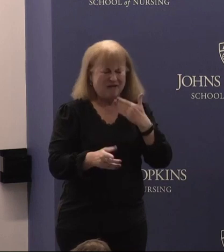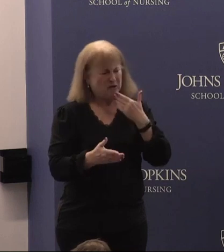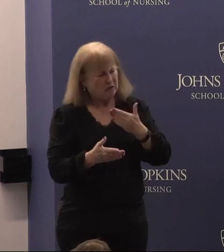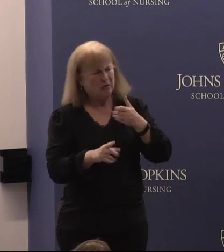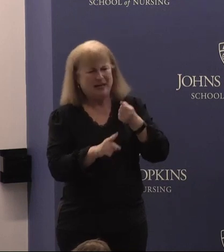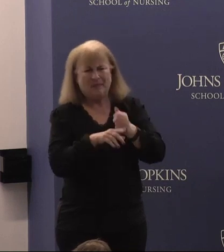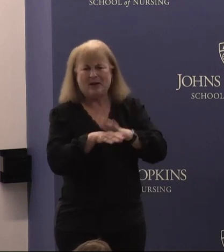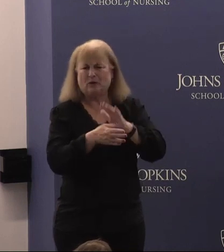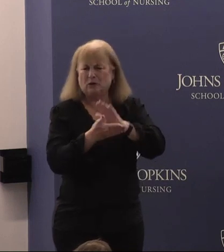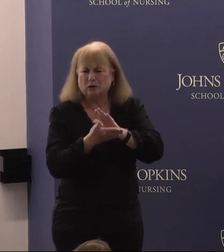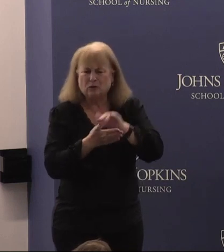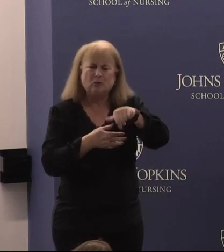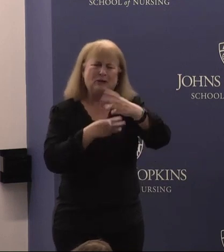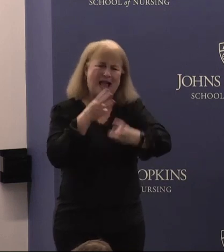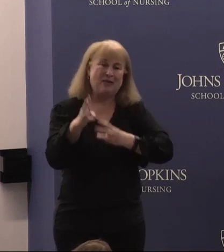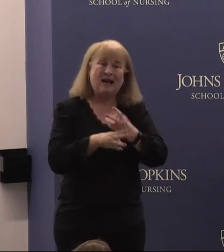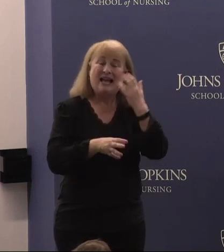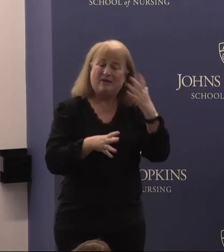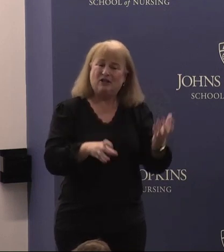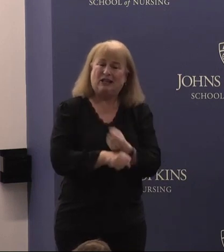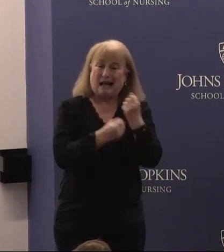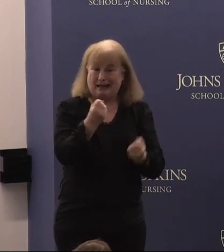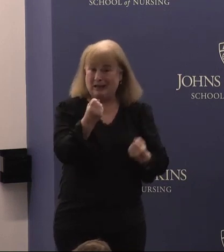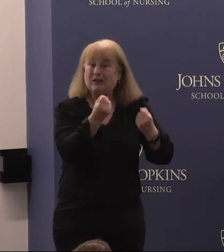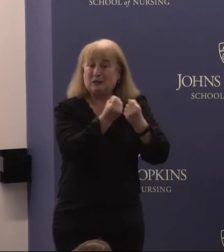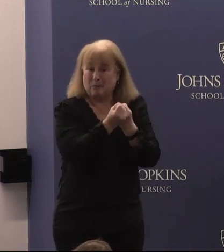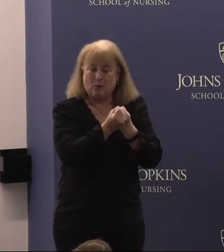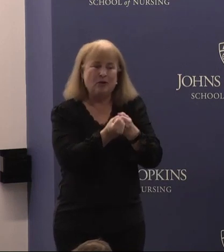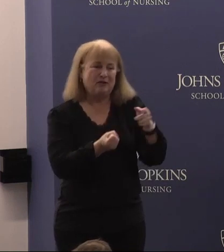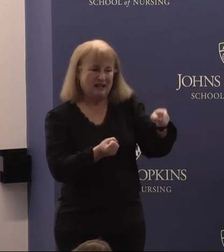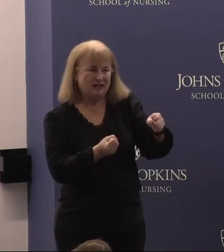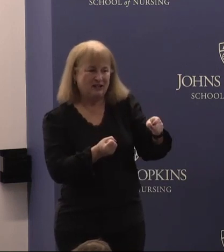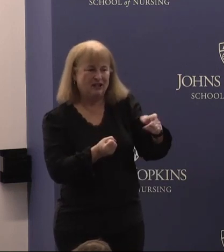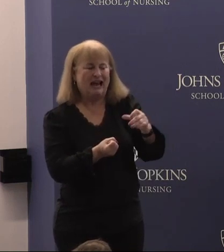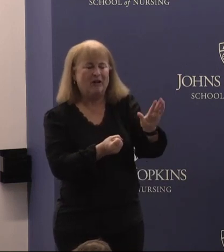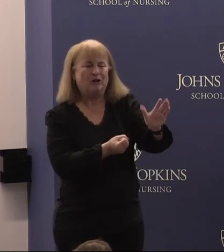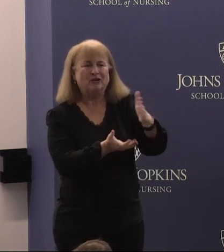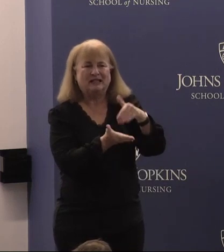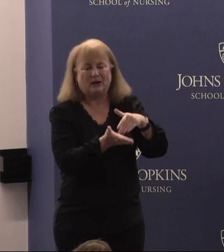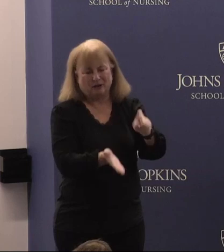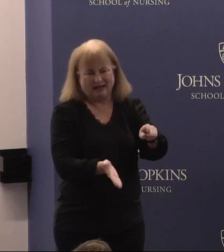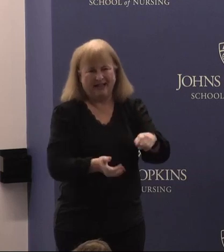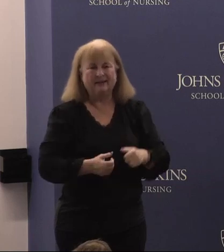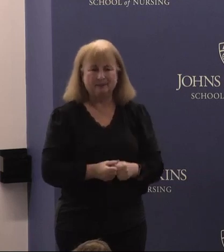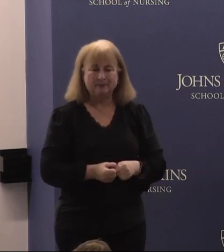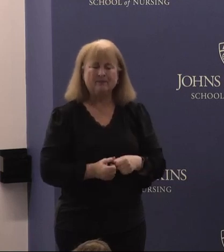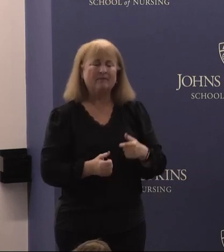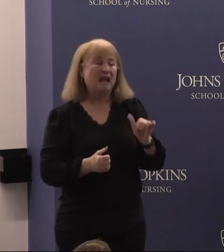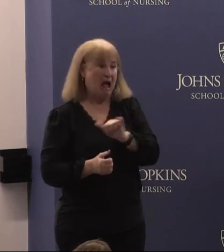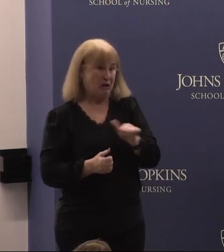and on our world. If she got the support that she and her center need, I could also see how her work